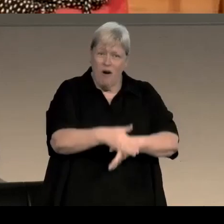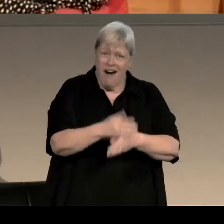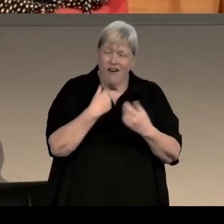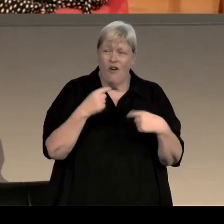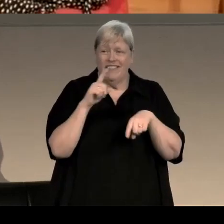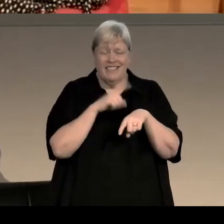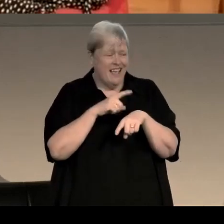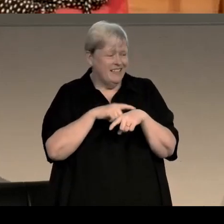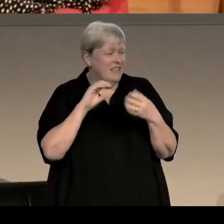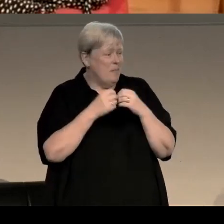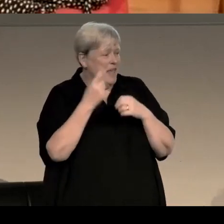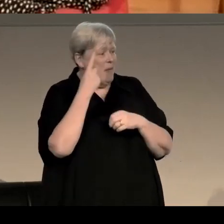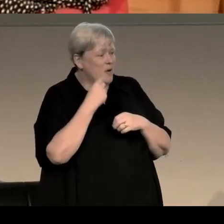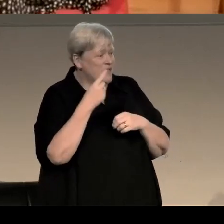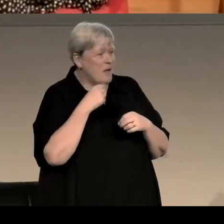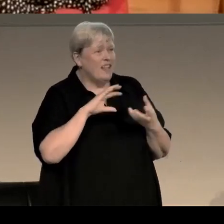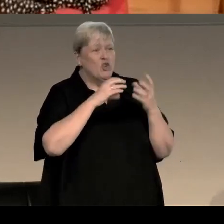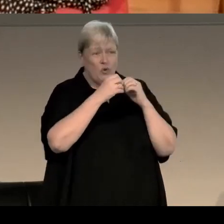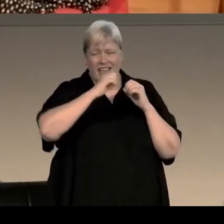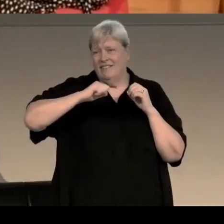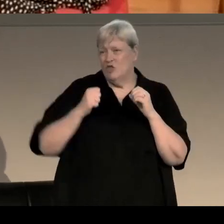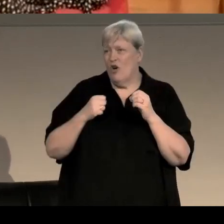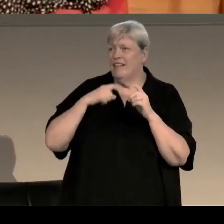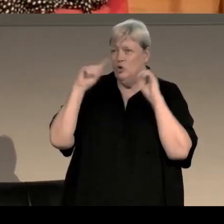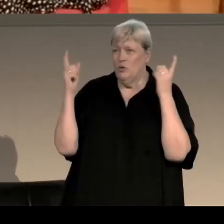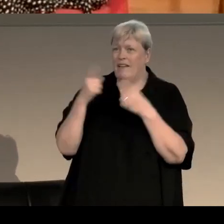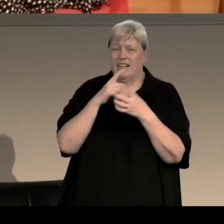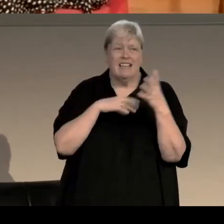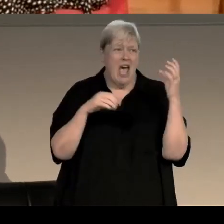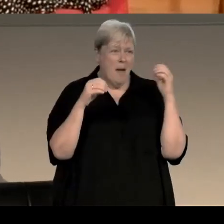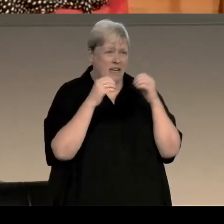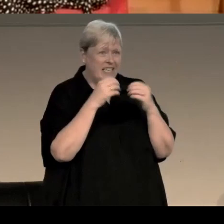and for making this possible, and Creative Scotland and the University of Aberdeen, who've supported this event,